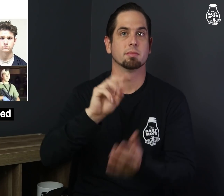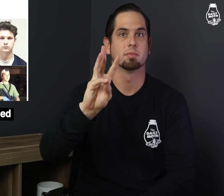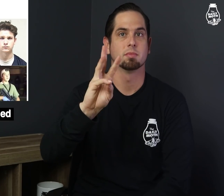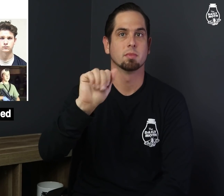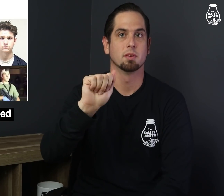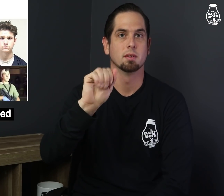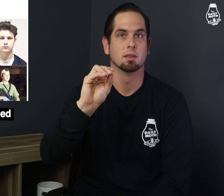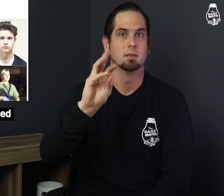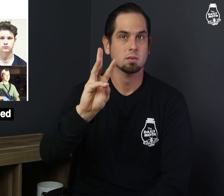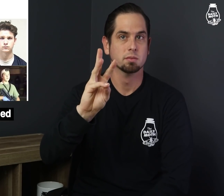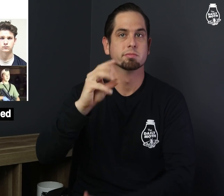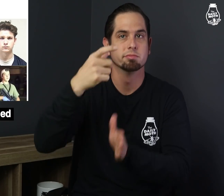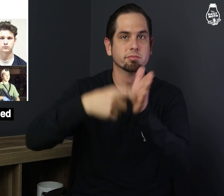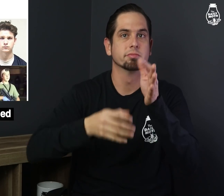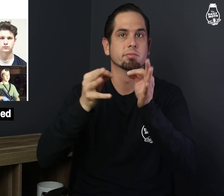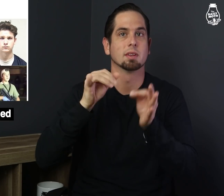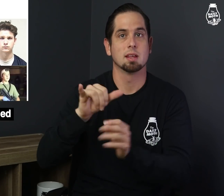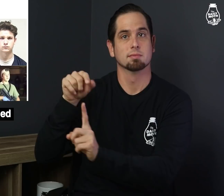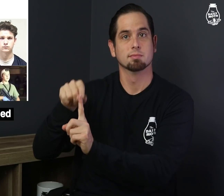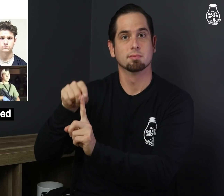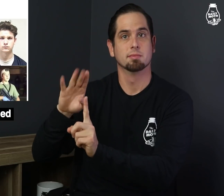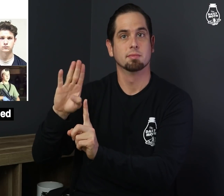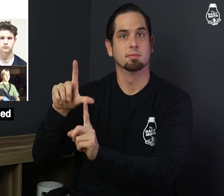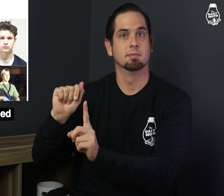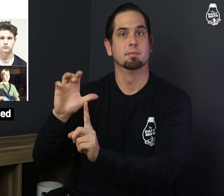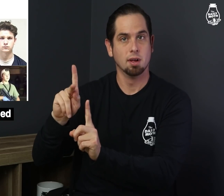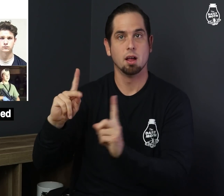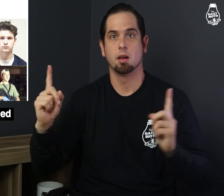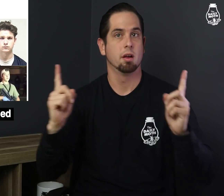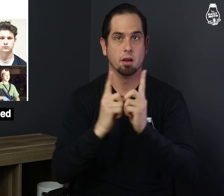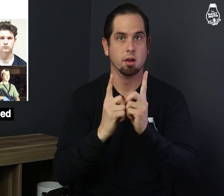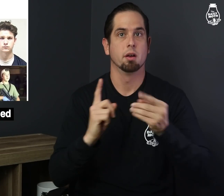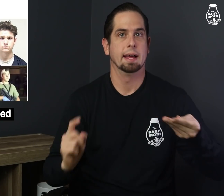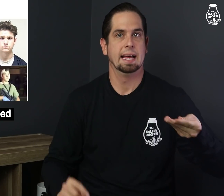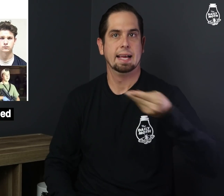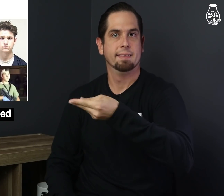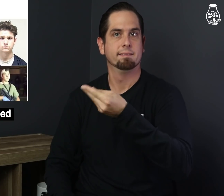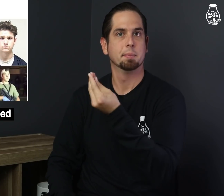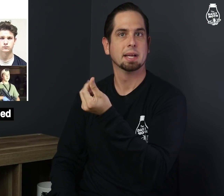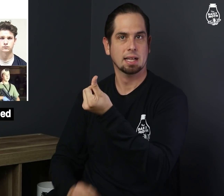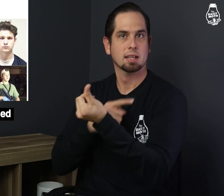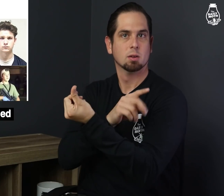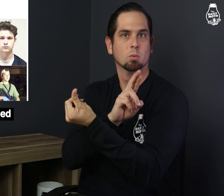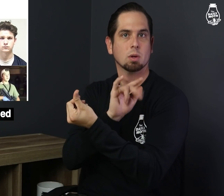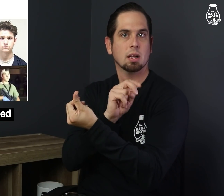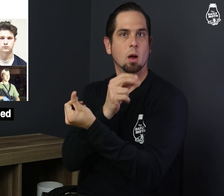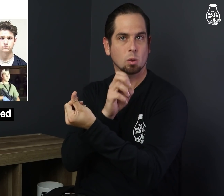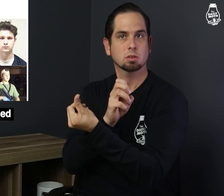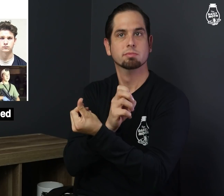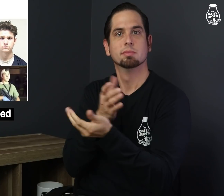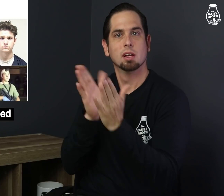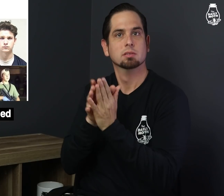WAOW reported that Black received money from Rittenhouse